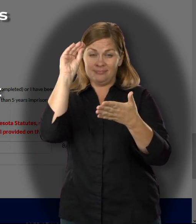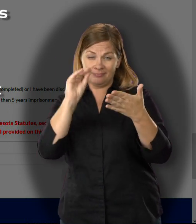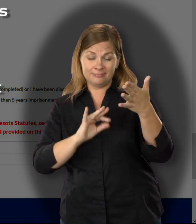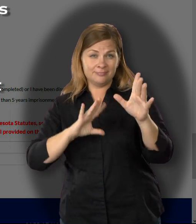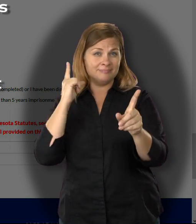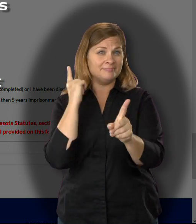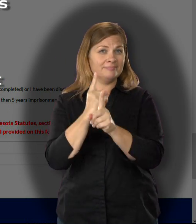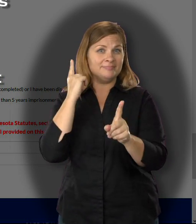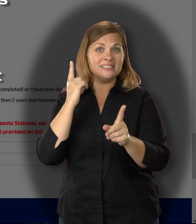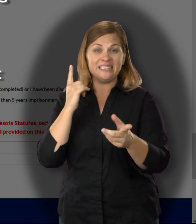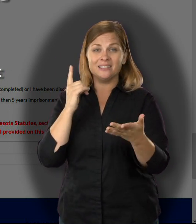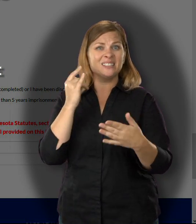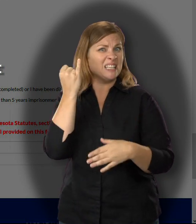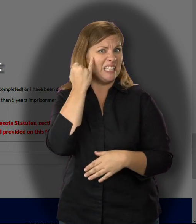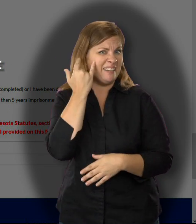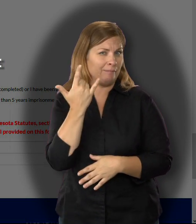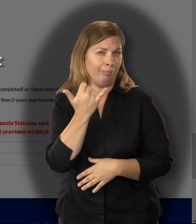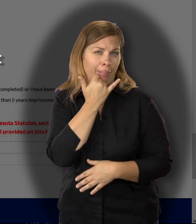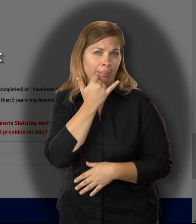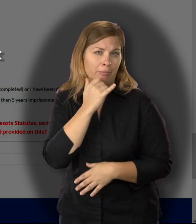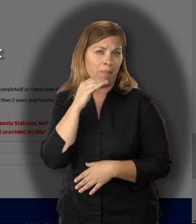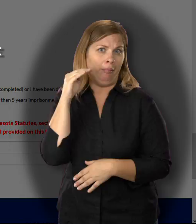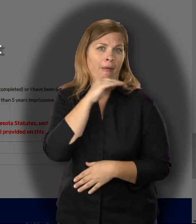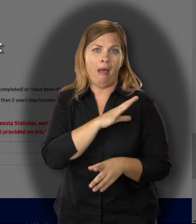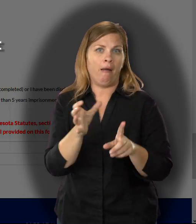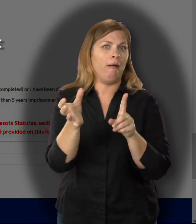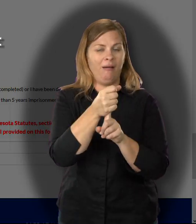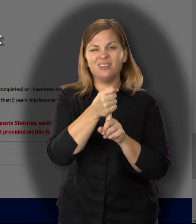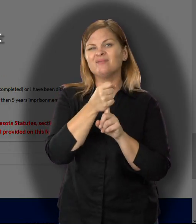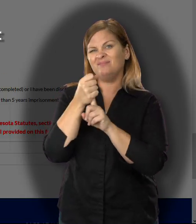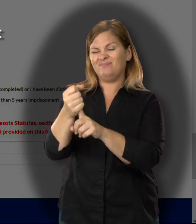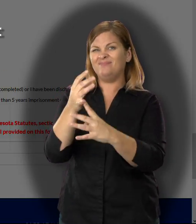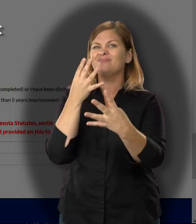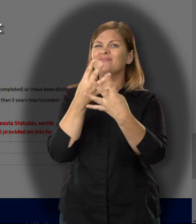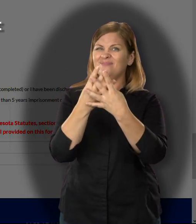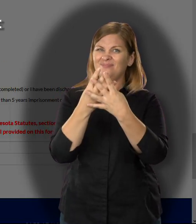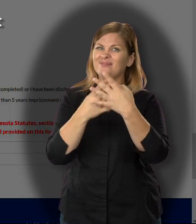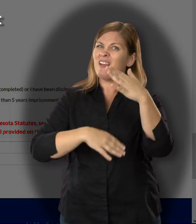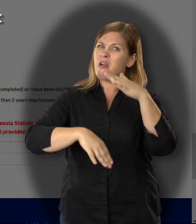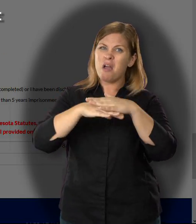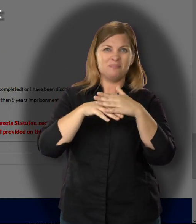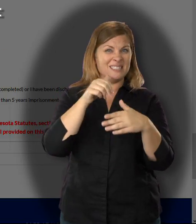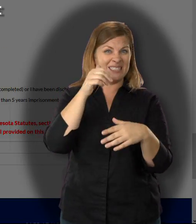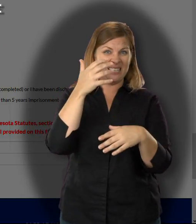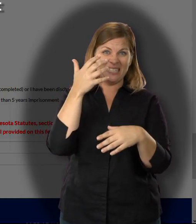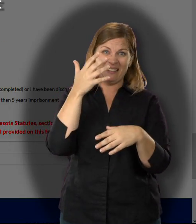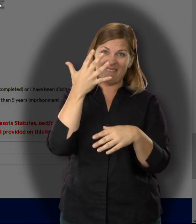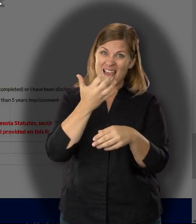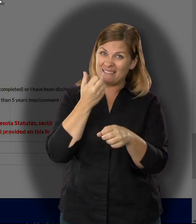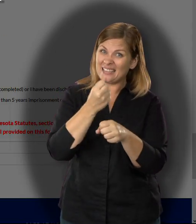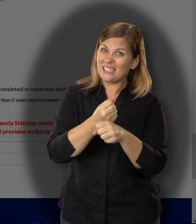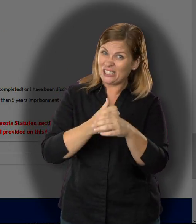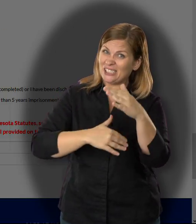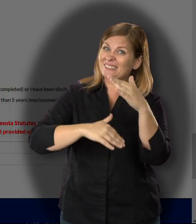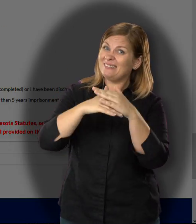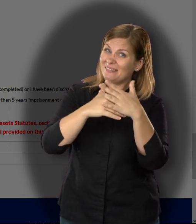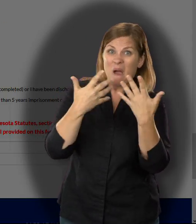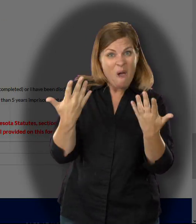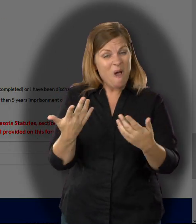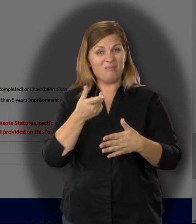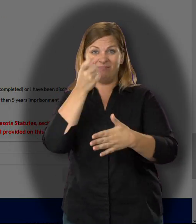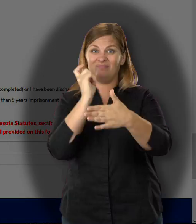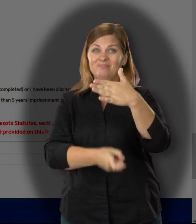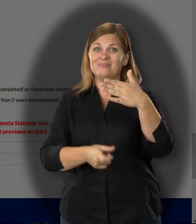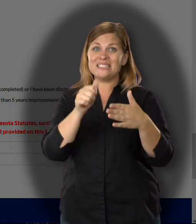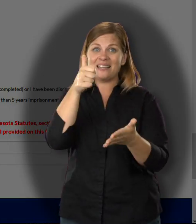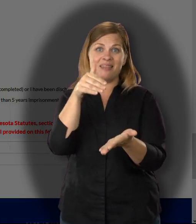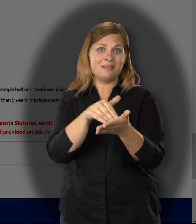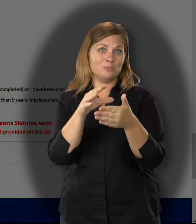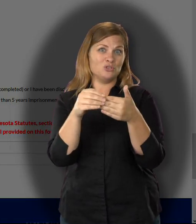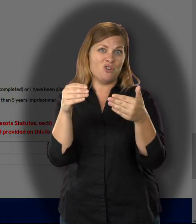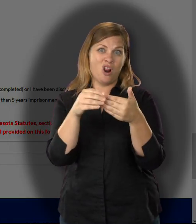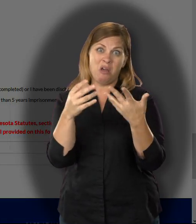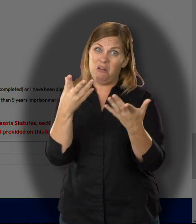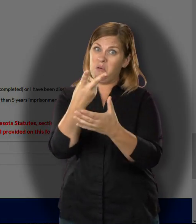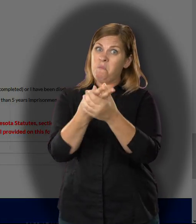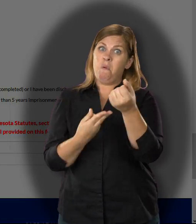or a fine of not more than $10,000, or both.